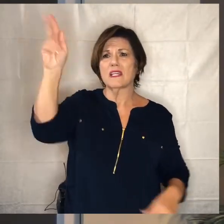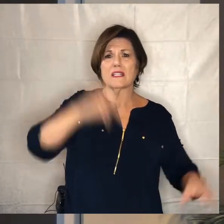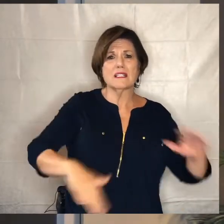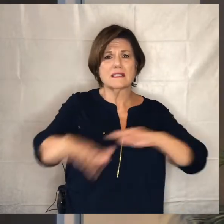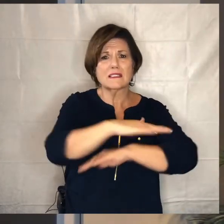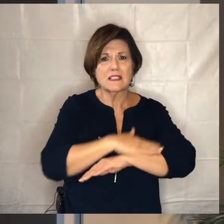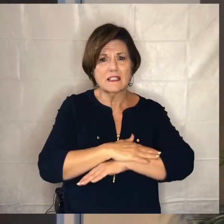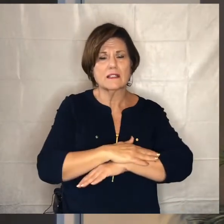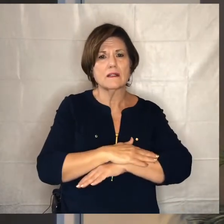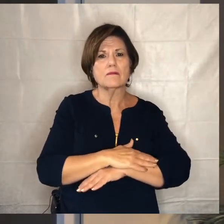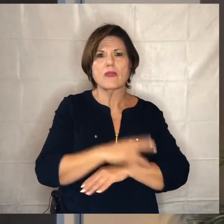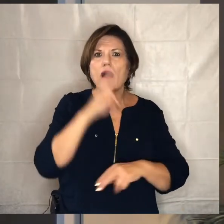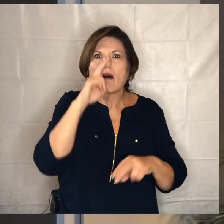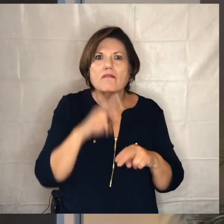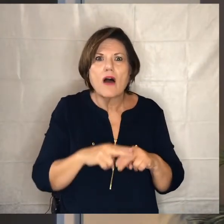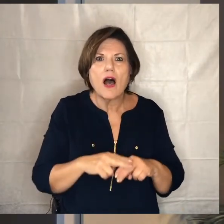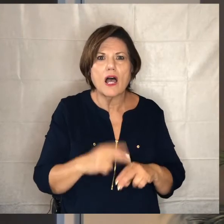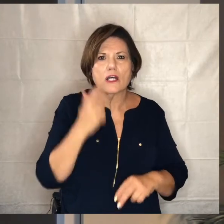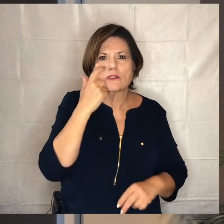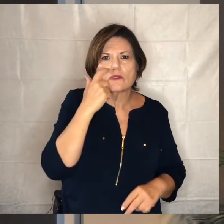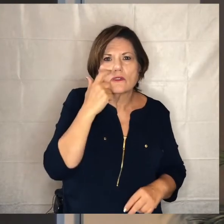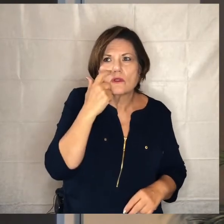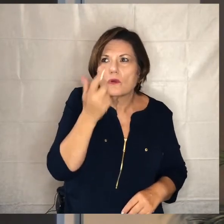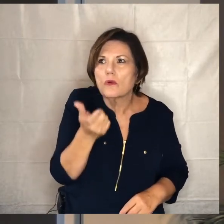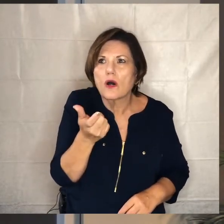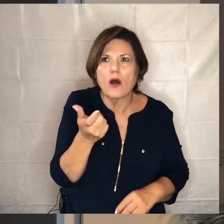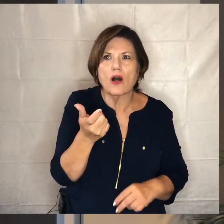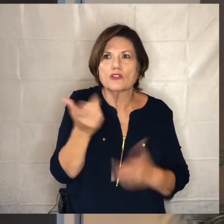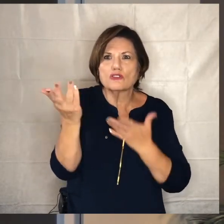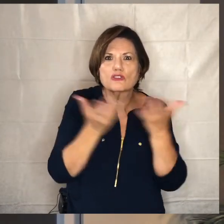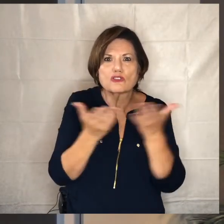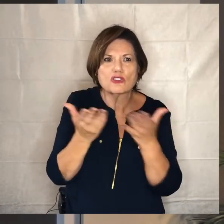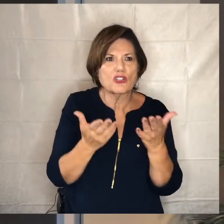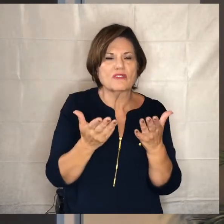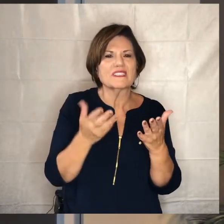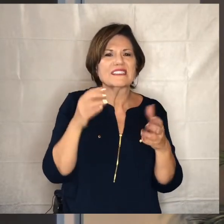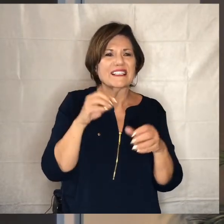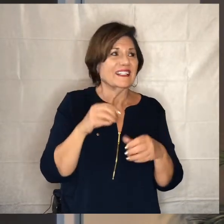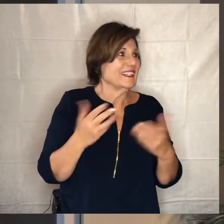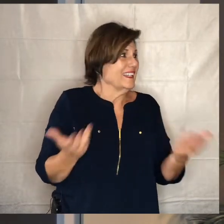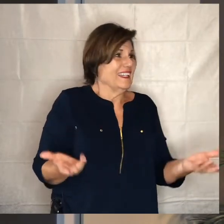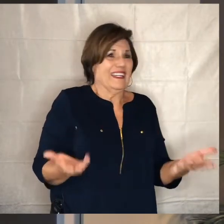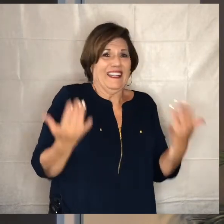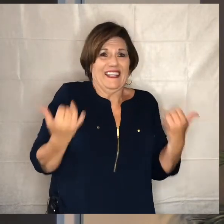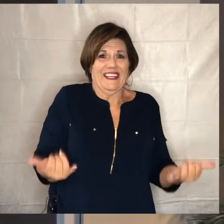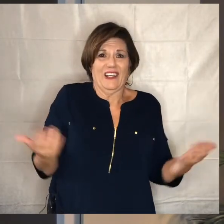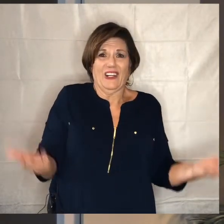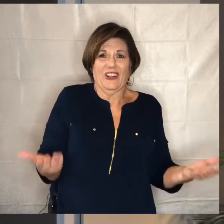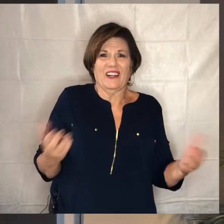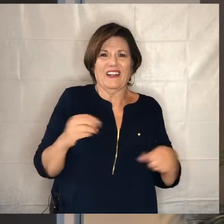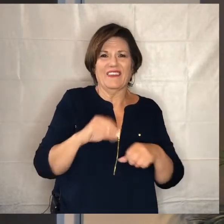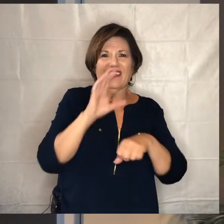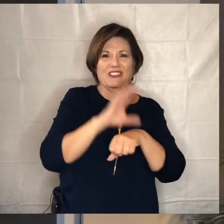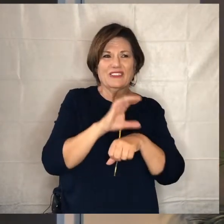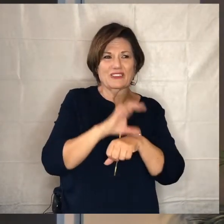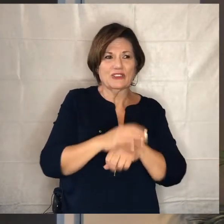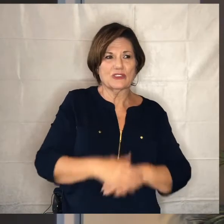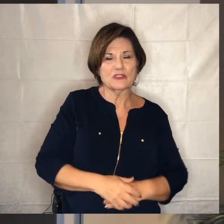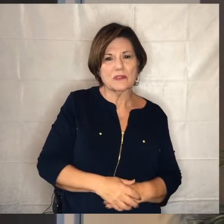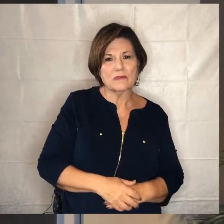it is so much fun to see the legacy of service already existing in this place at moorpark presbyterian church